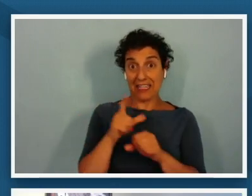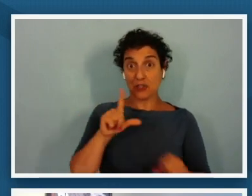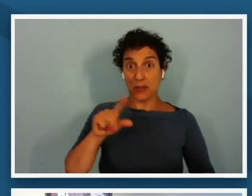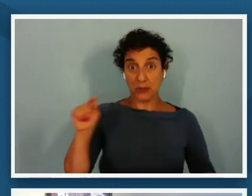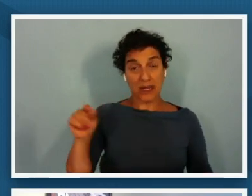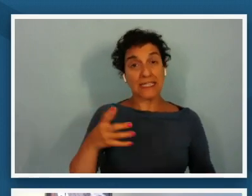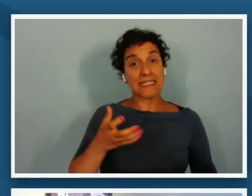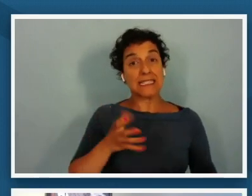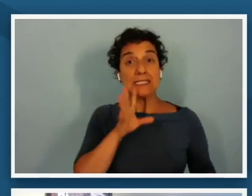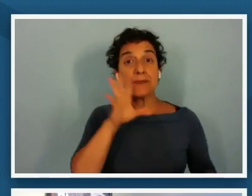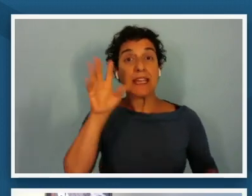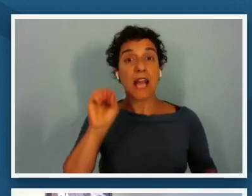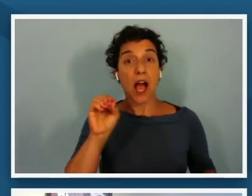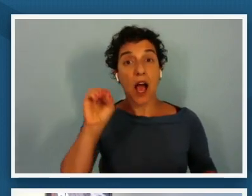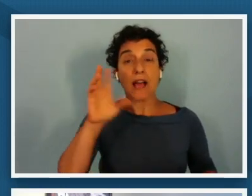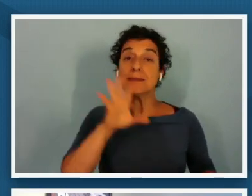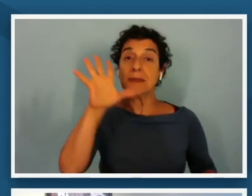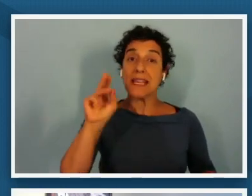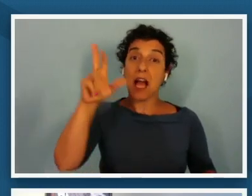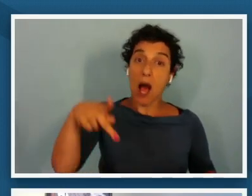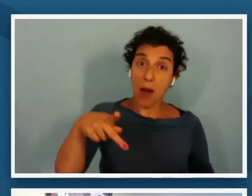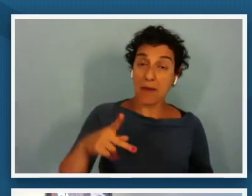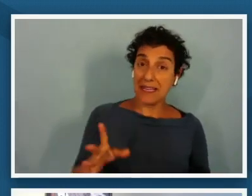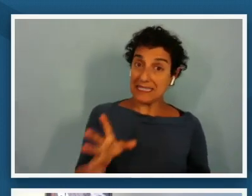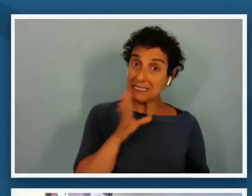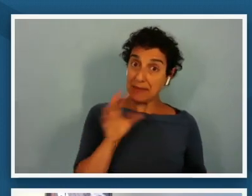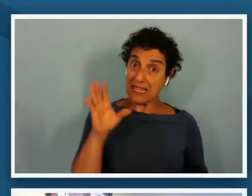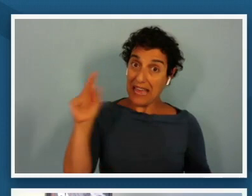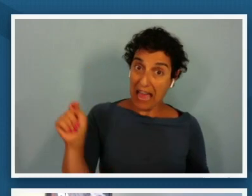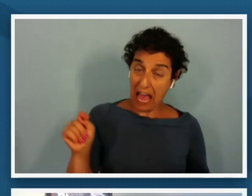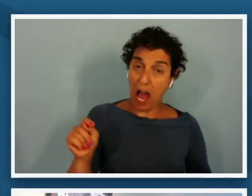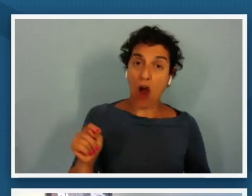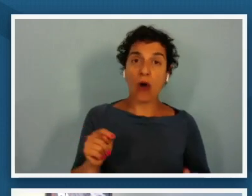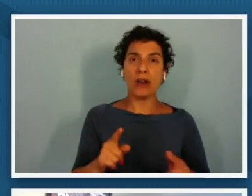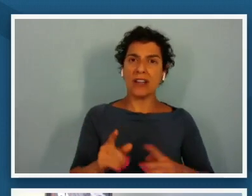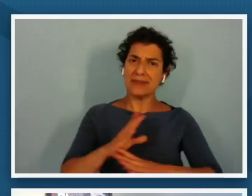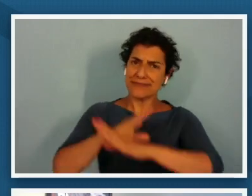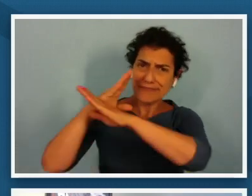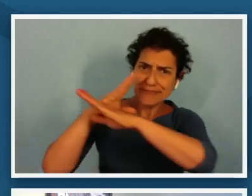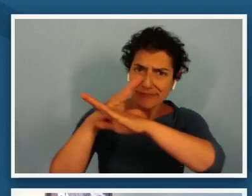speak out get in the way get in good trouble